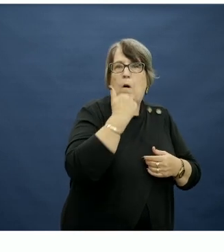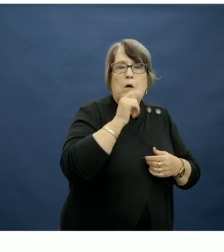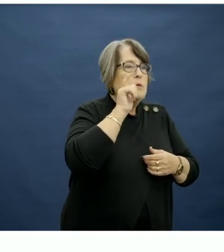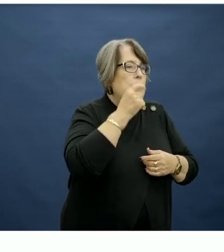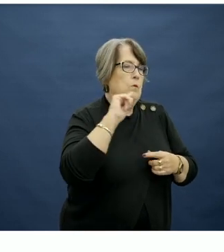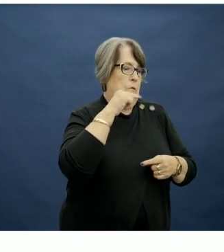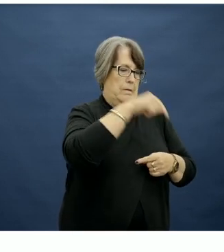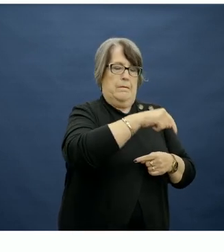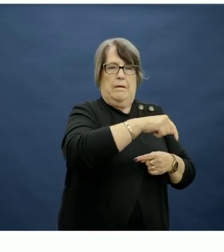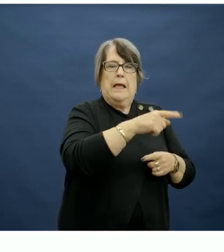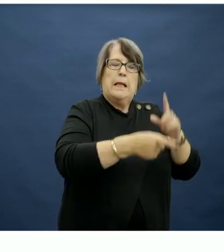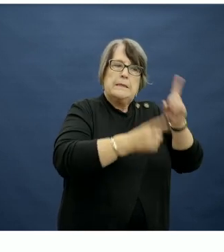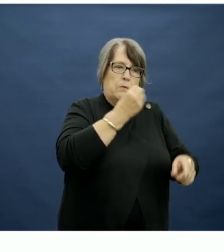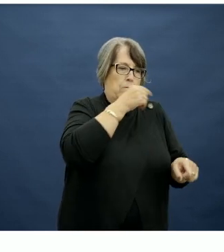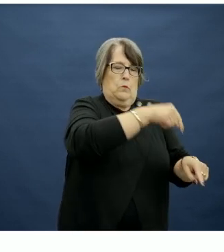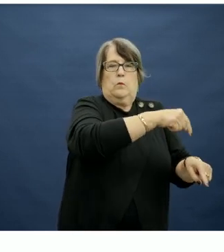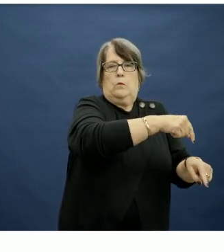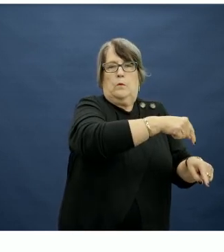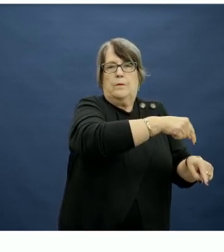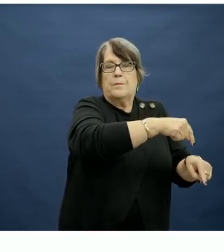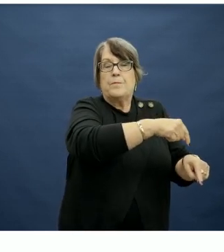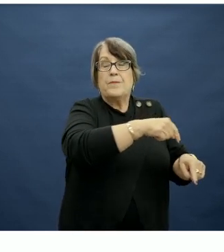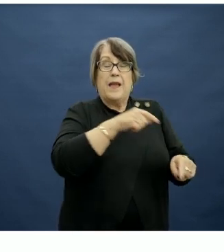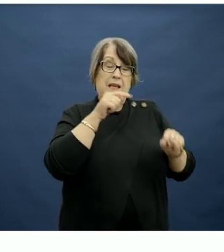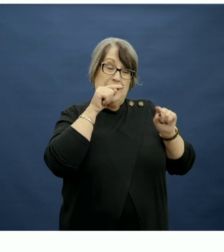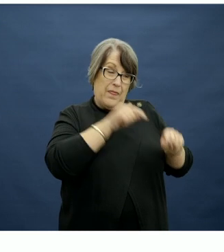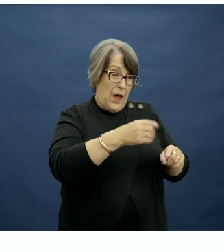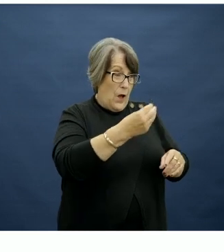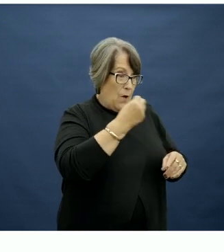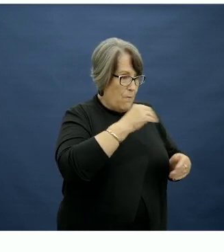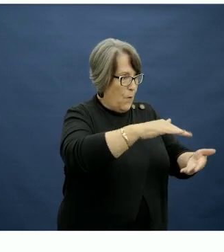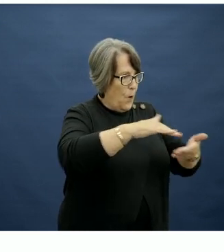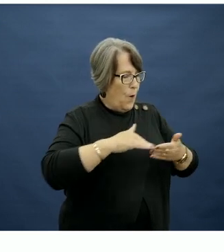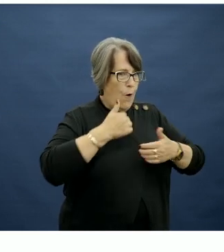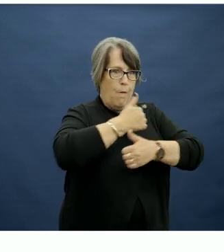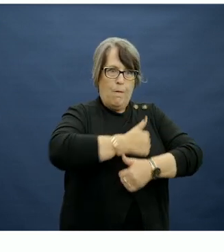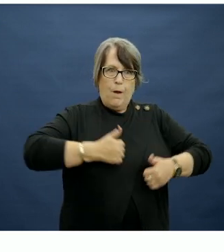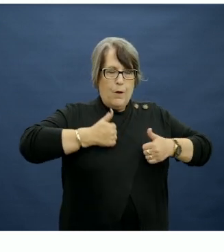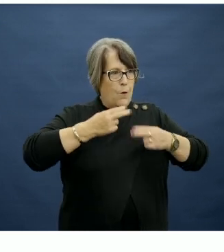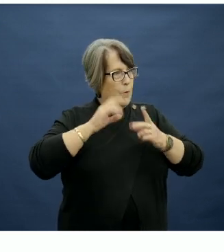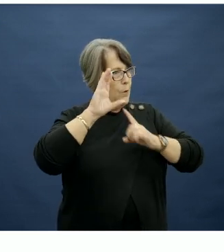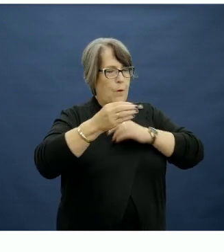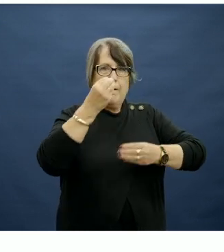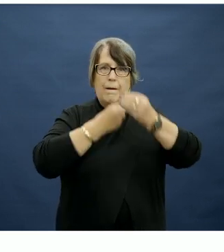and lollies. Now, while these foods add to the enjoyment and culture of eating, they are recommended